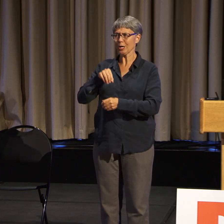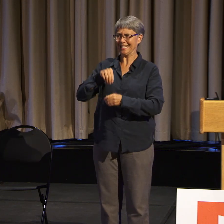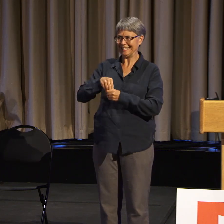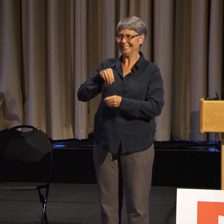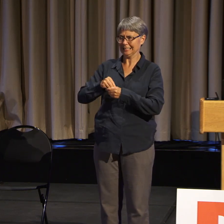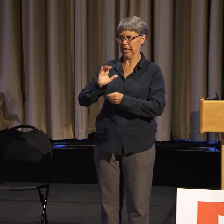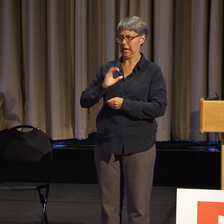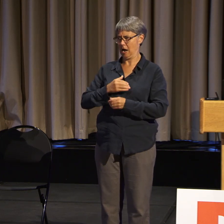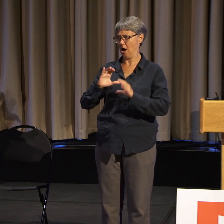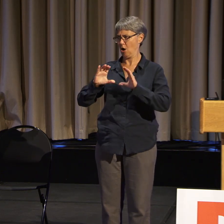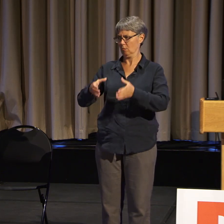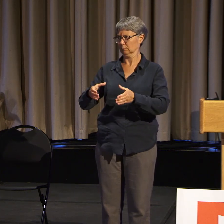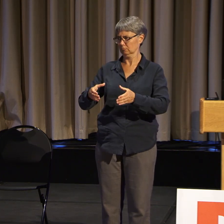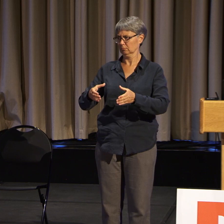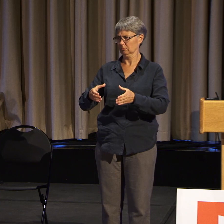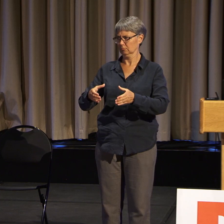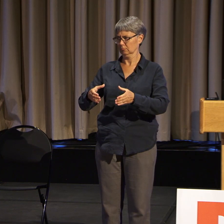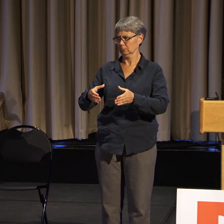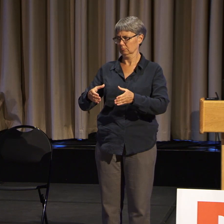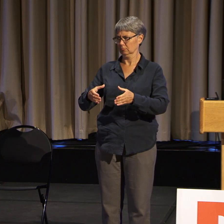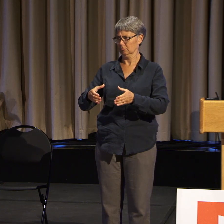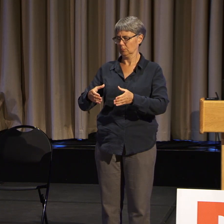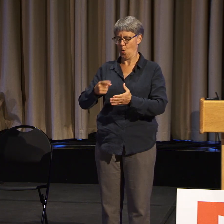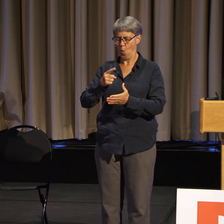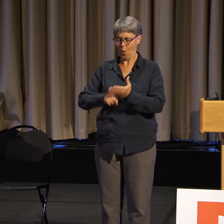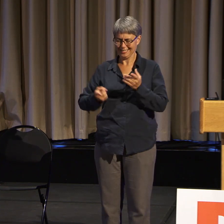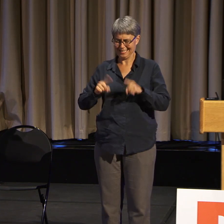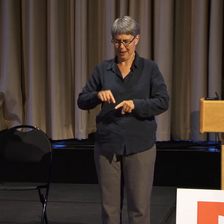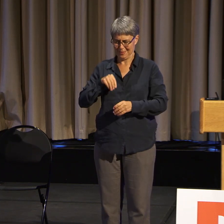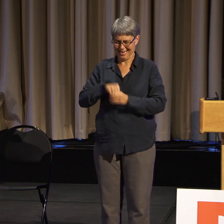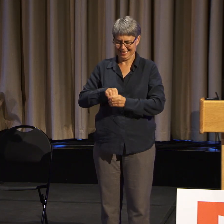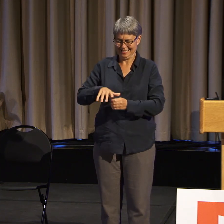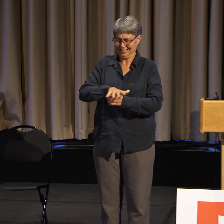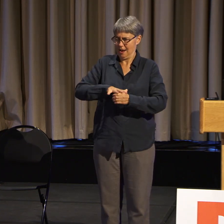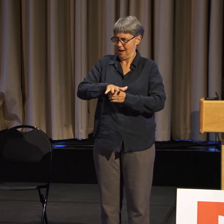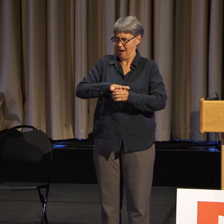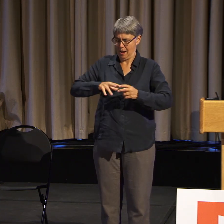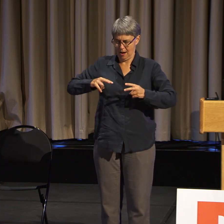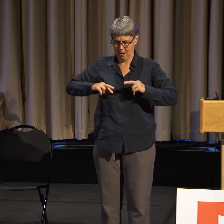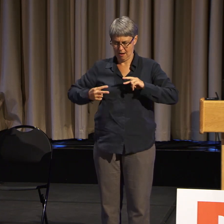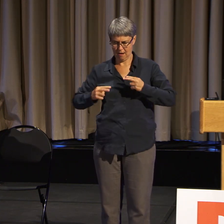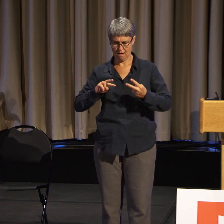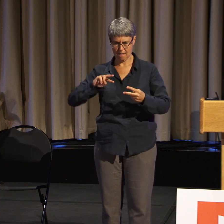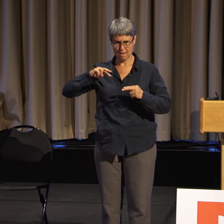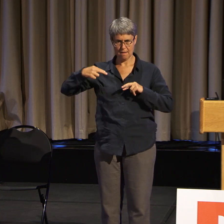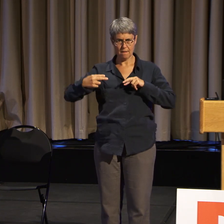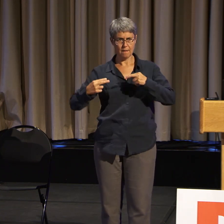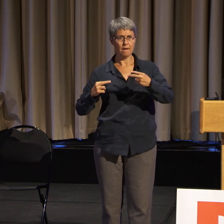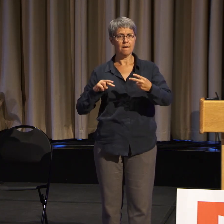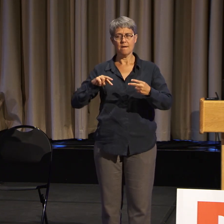addressing this intersectionality, working on that, getting people, getting our ADAPT folks